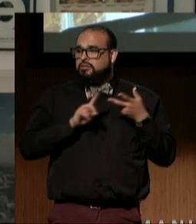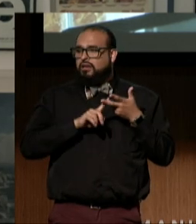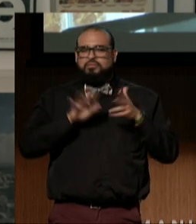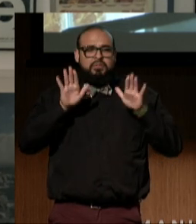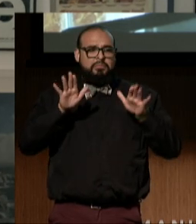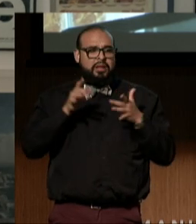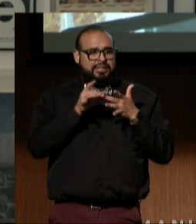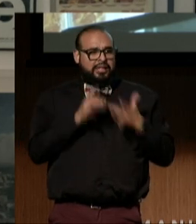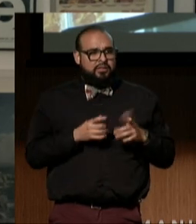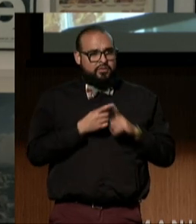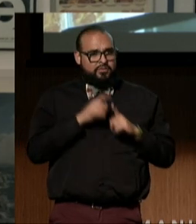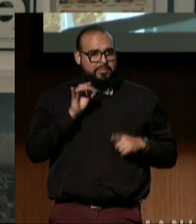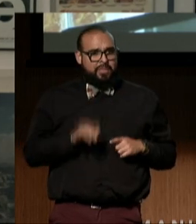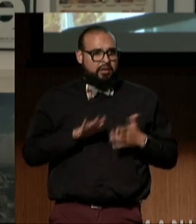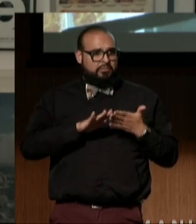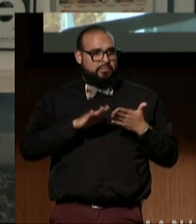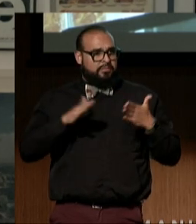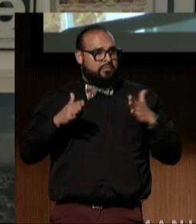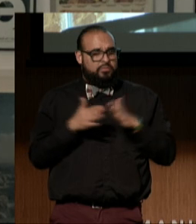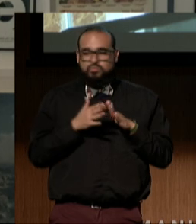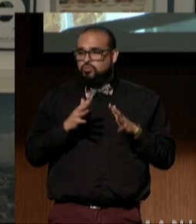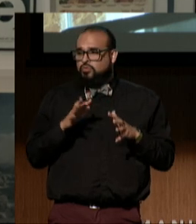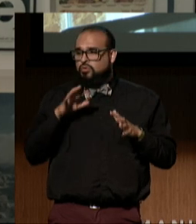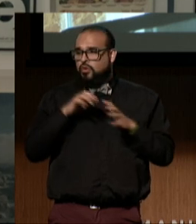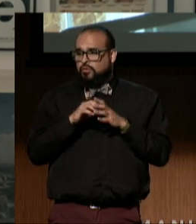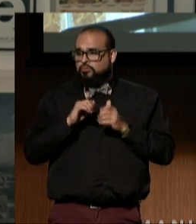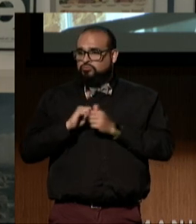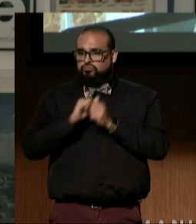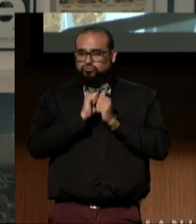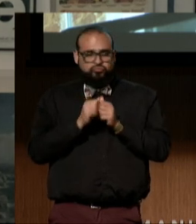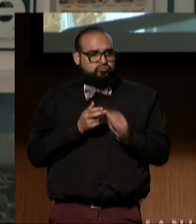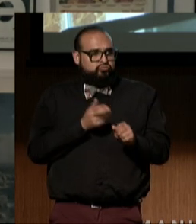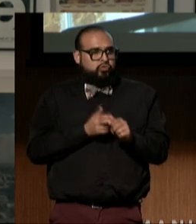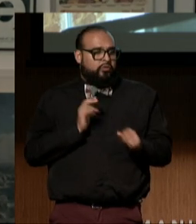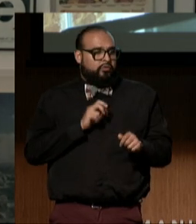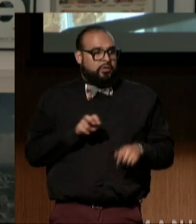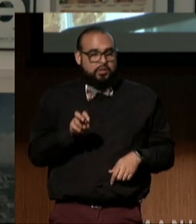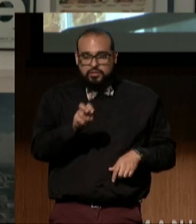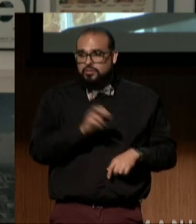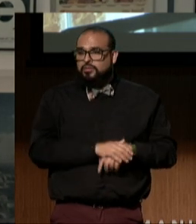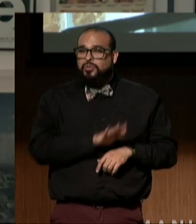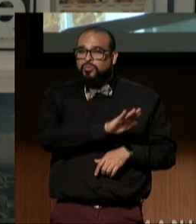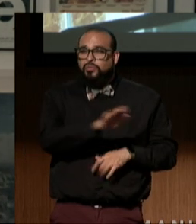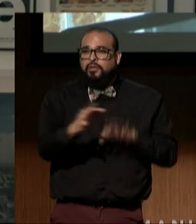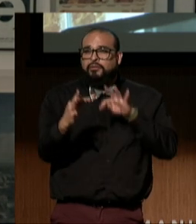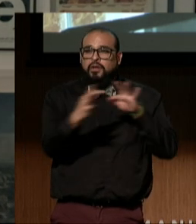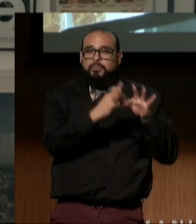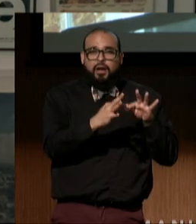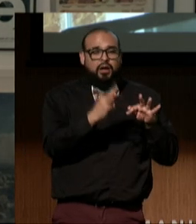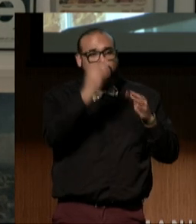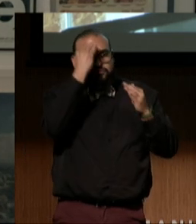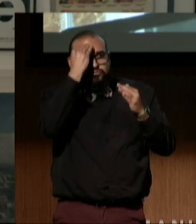throughout the community who have guided us on our journey. Your feedback, insights, and advocacy have been invaluable